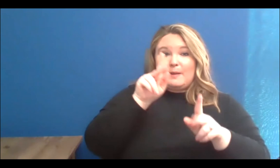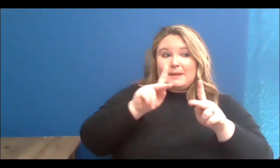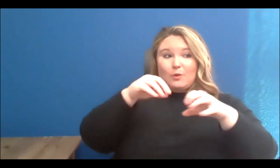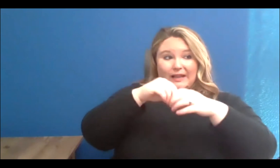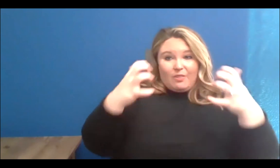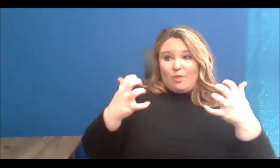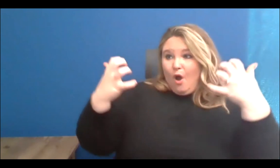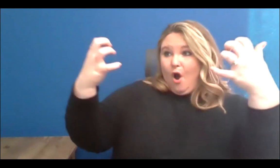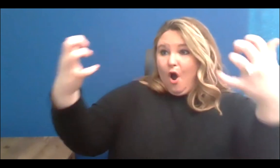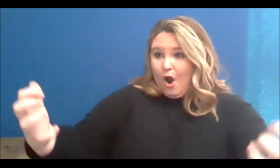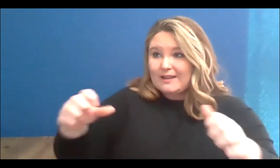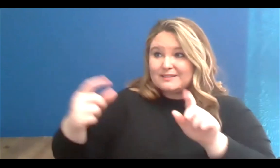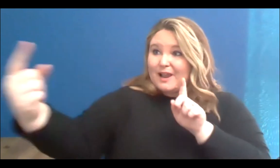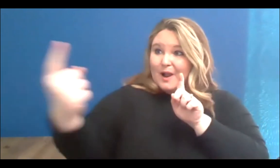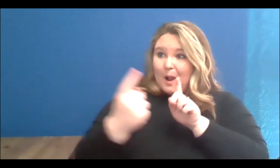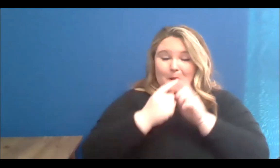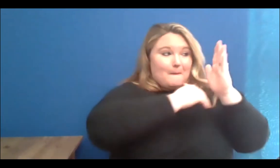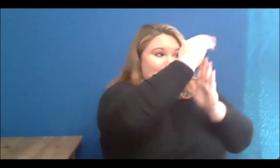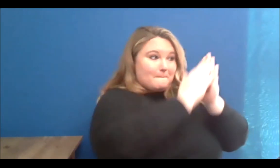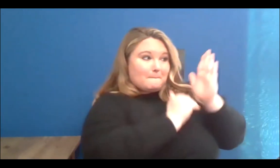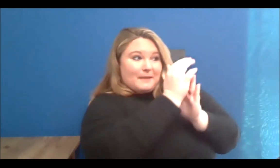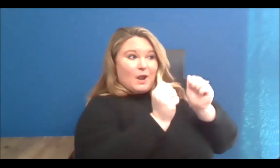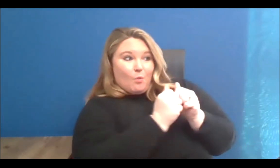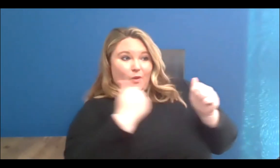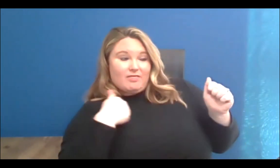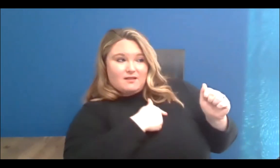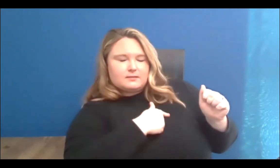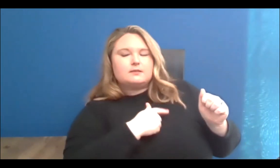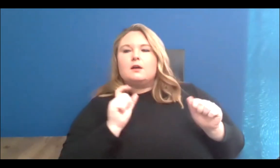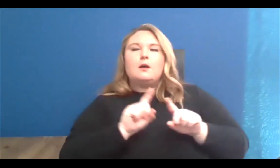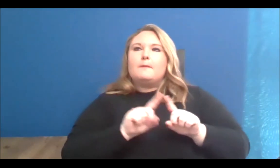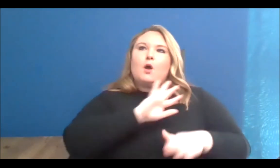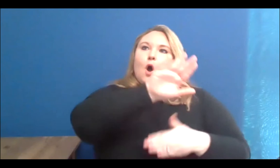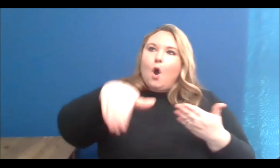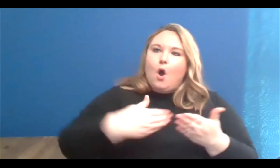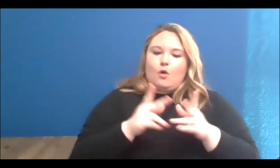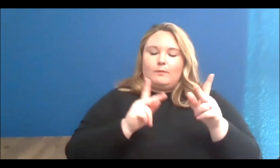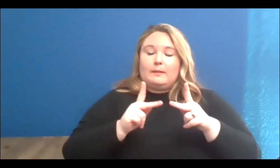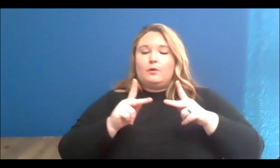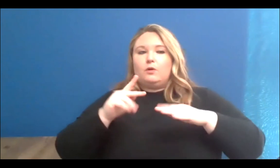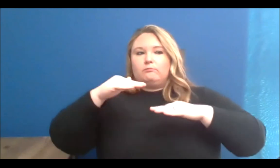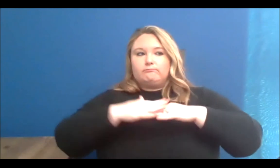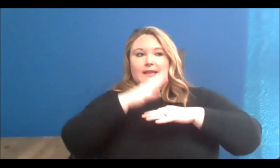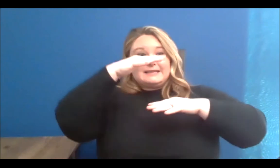in certain moments, but all of the artists that participated in that were either Indigenous, were Black, or were women of colour